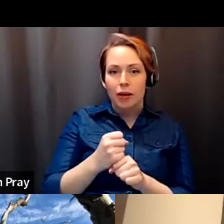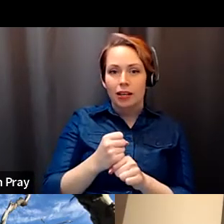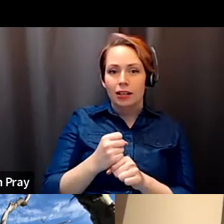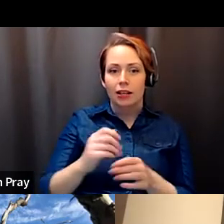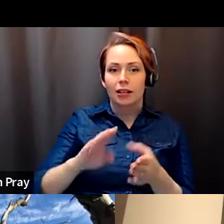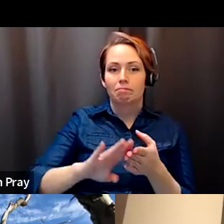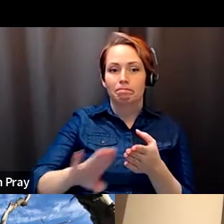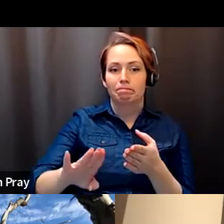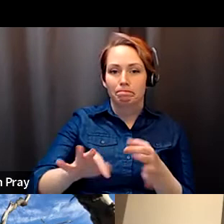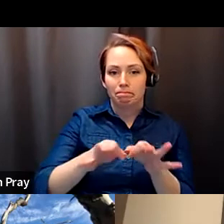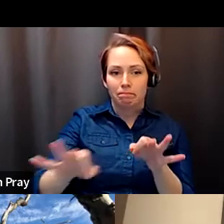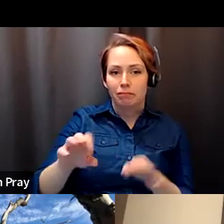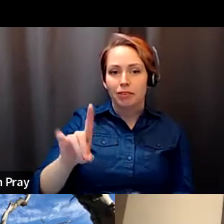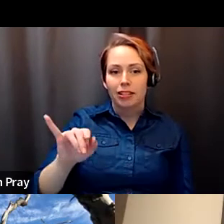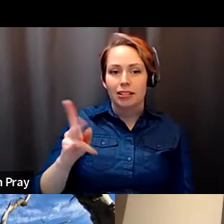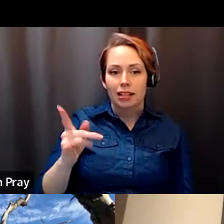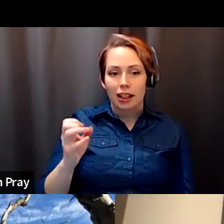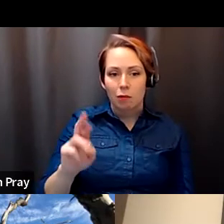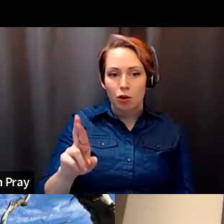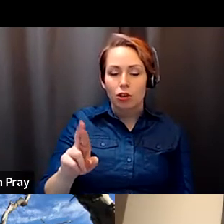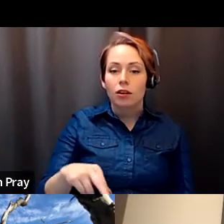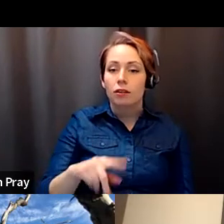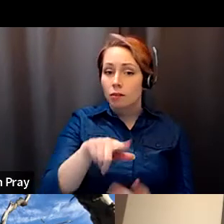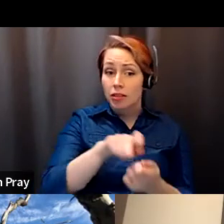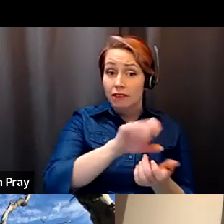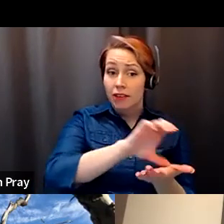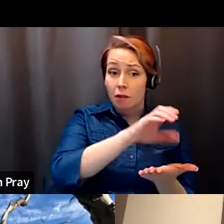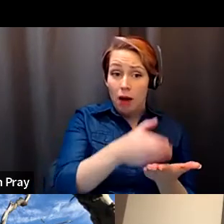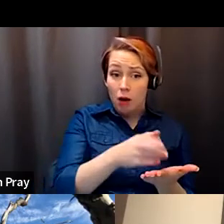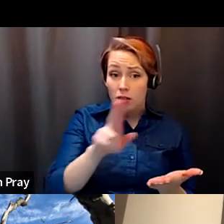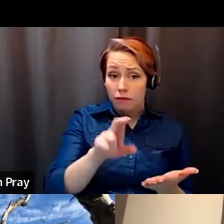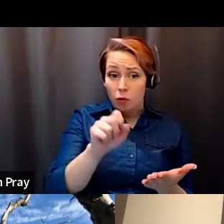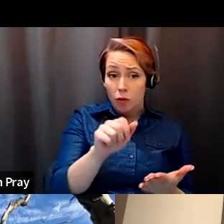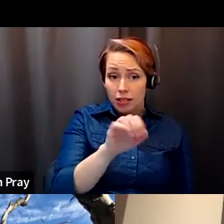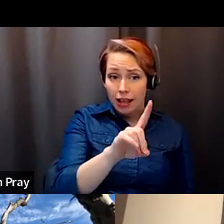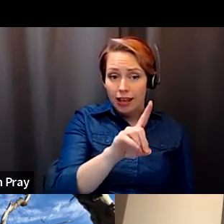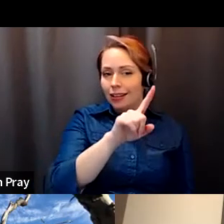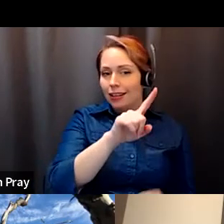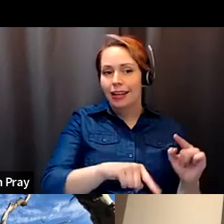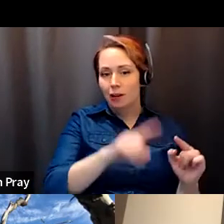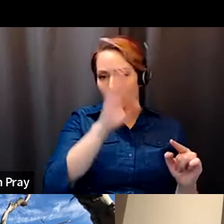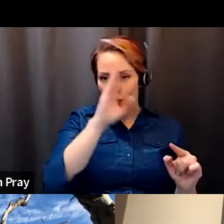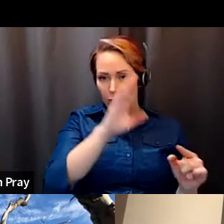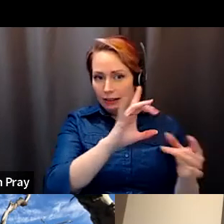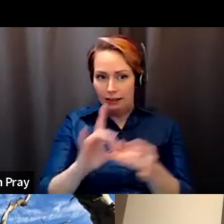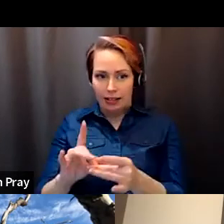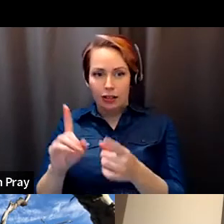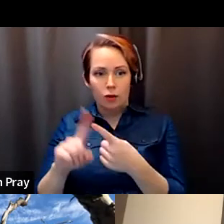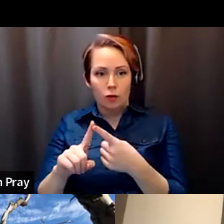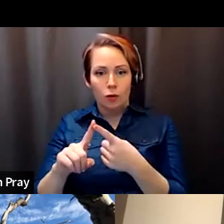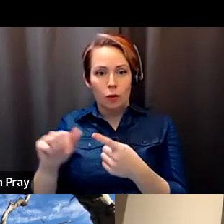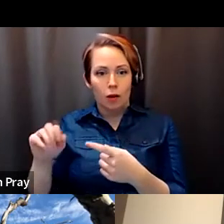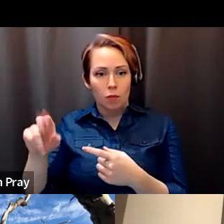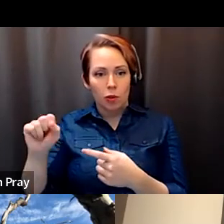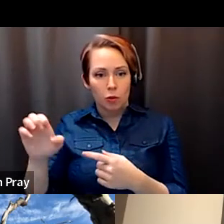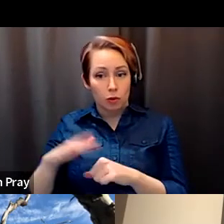Salvador Santino Regilme: Specific amounts of US aid cannot be directly linked to a specific abuse and the ground and largely because these amounts are a big.